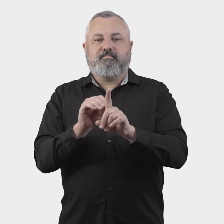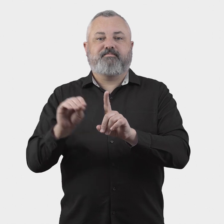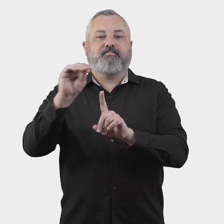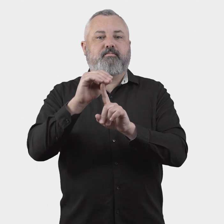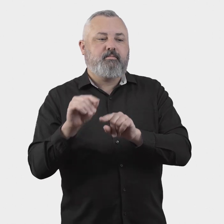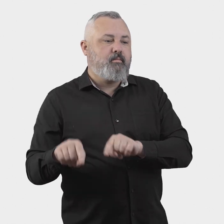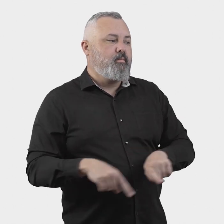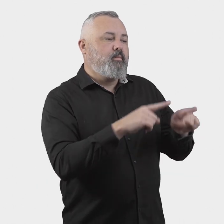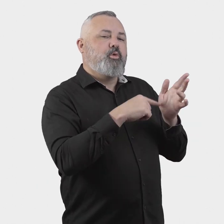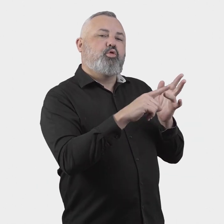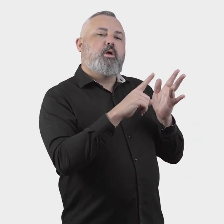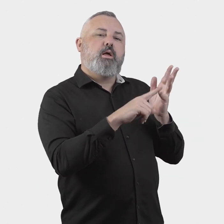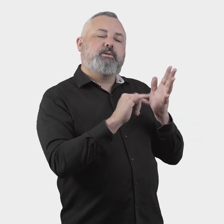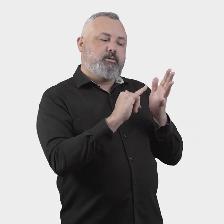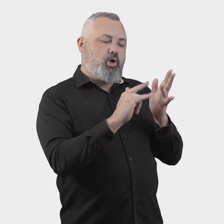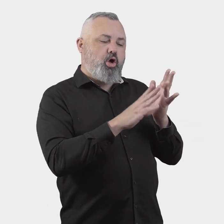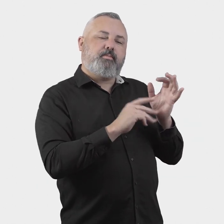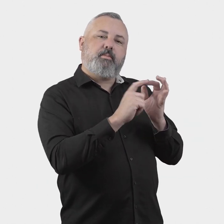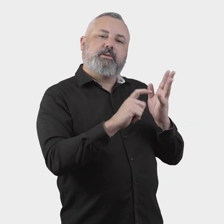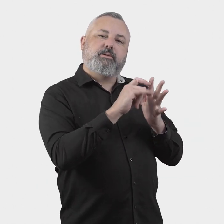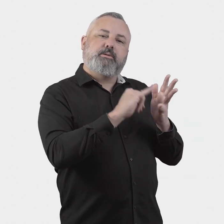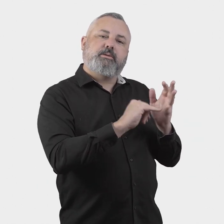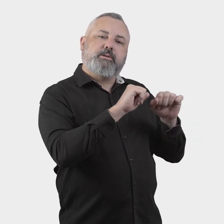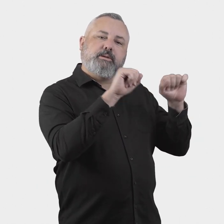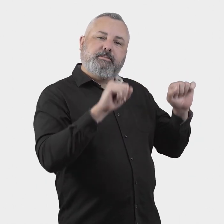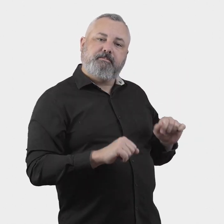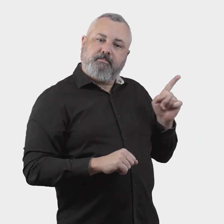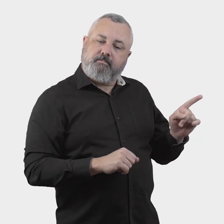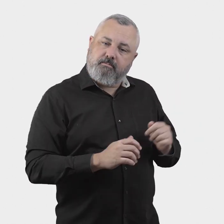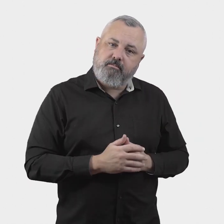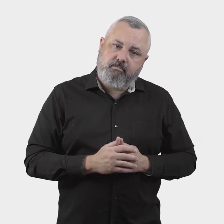contact the airline or airport to seek to resolve the complaint directly.